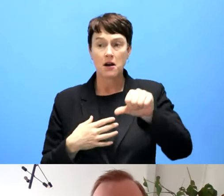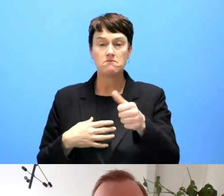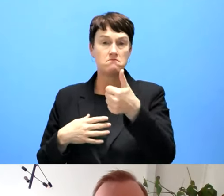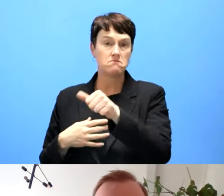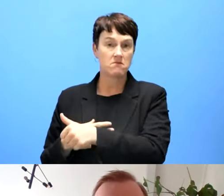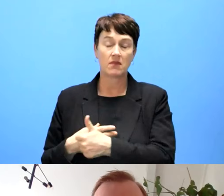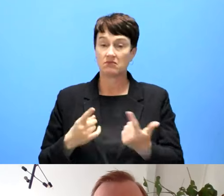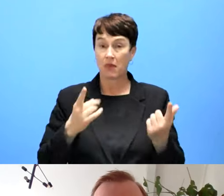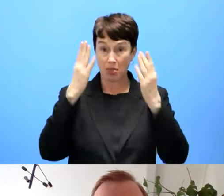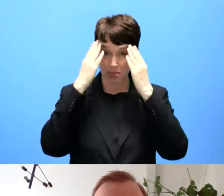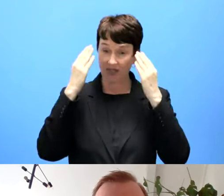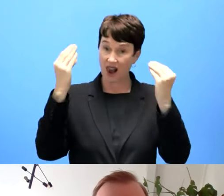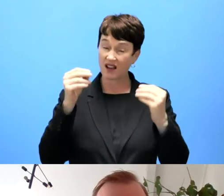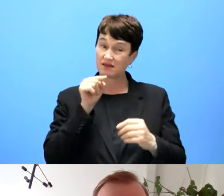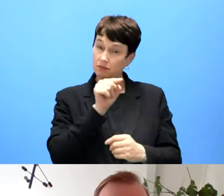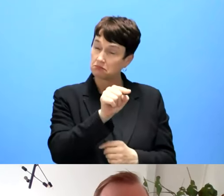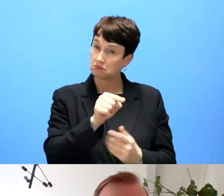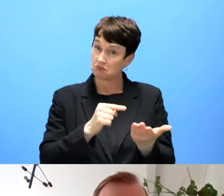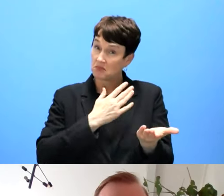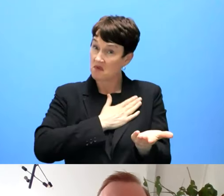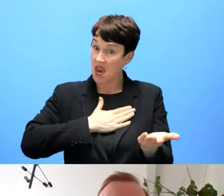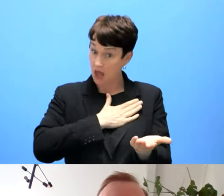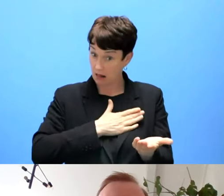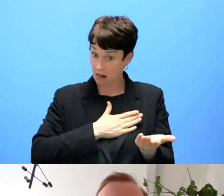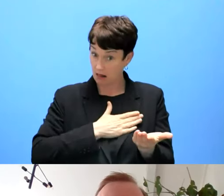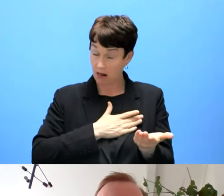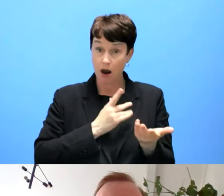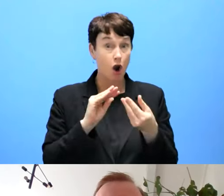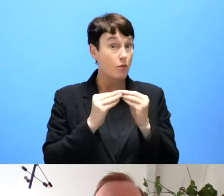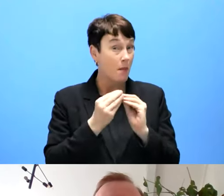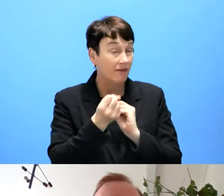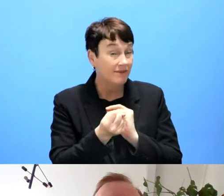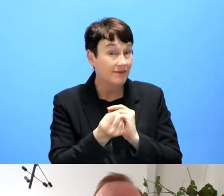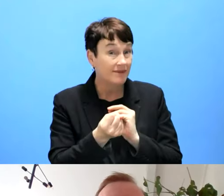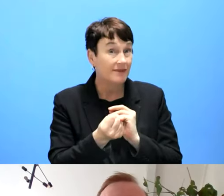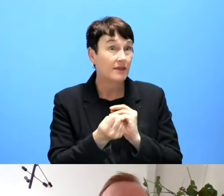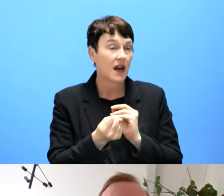do you think that it's a problem that we don't do this exactly the same or do you think the room for